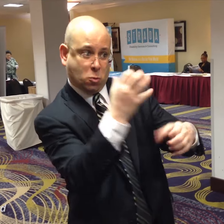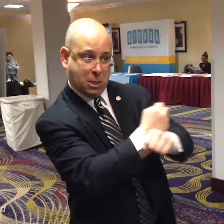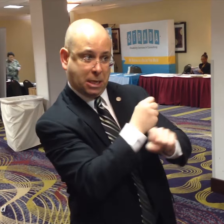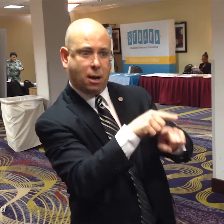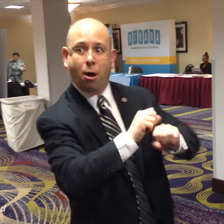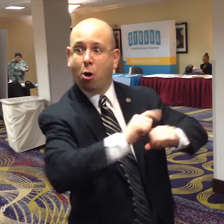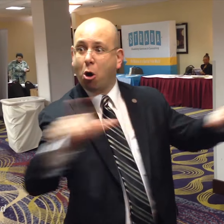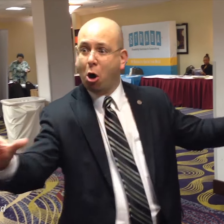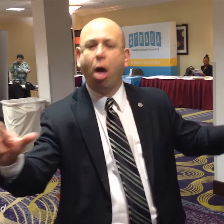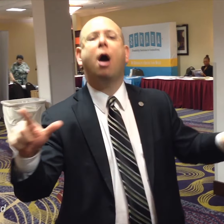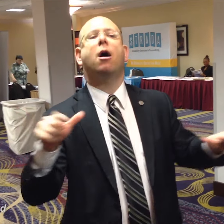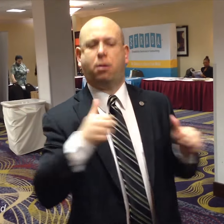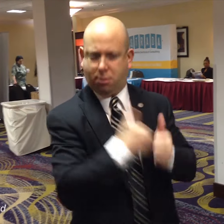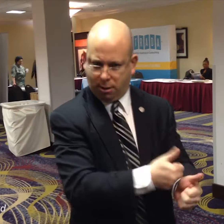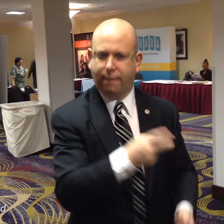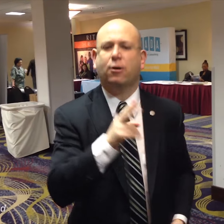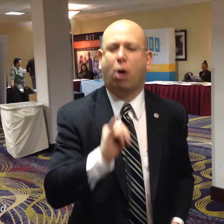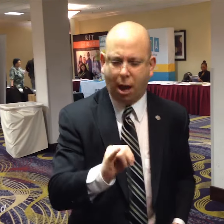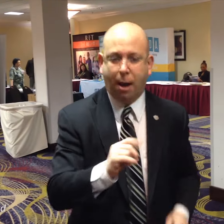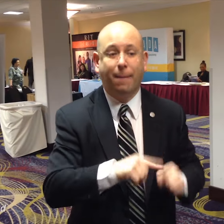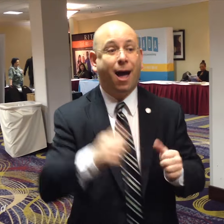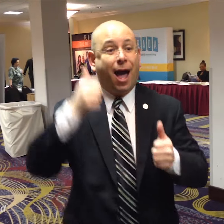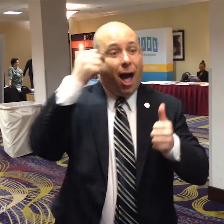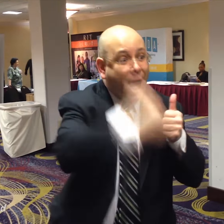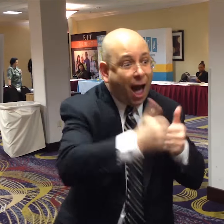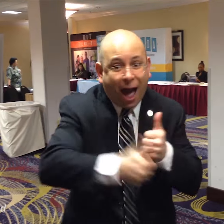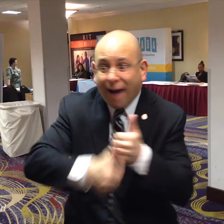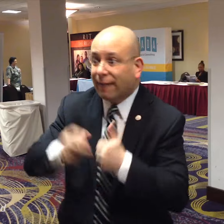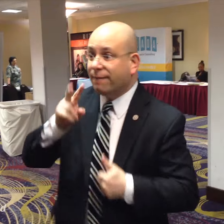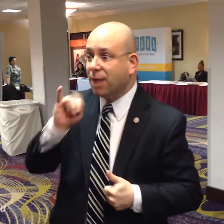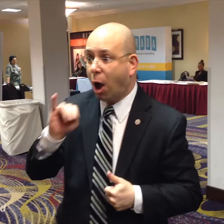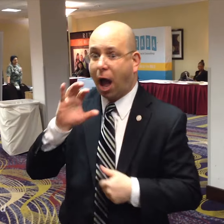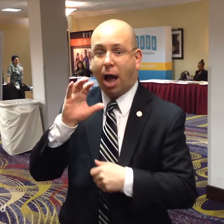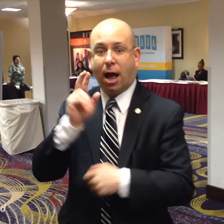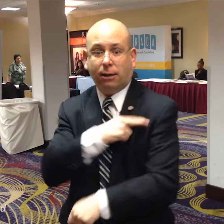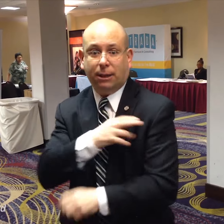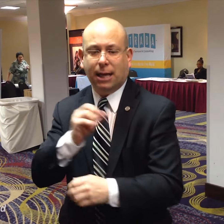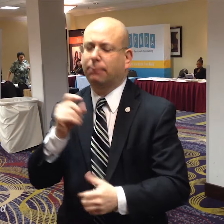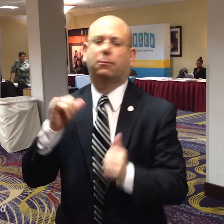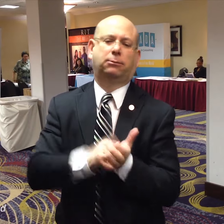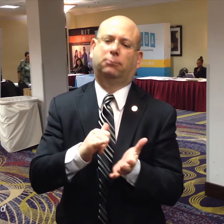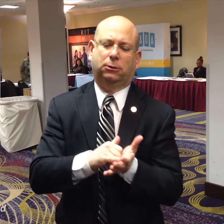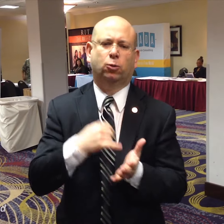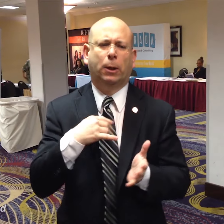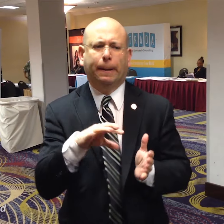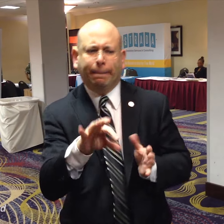That's one reason we took a few VRI cases because it will benefit everyone but again, but we can't take every VRI case.